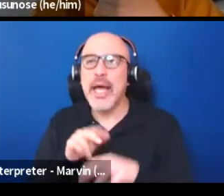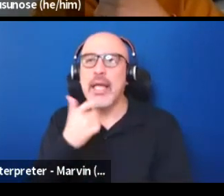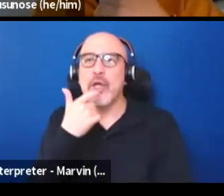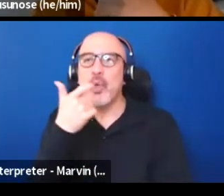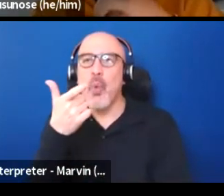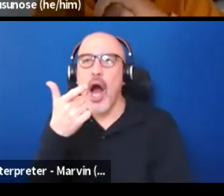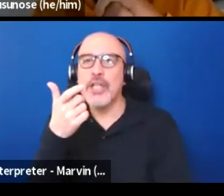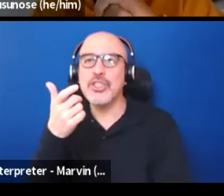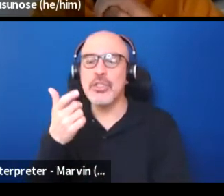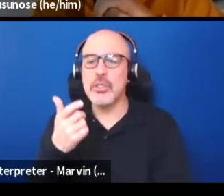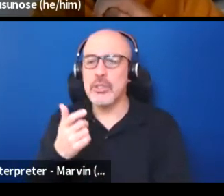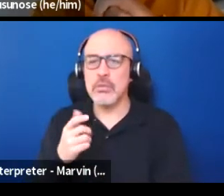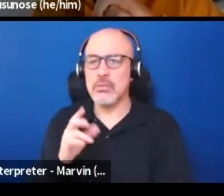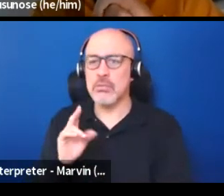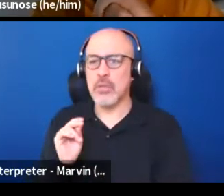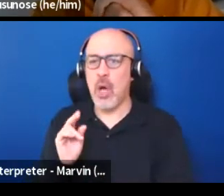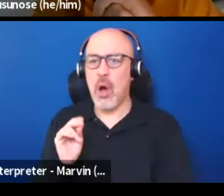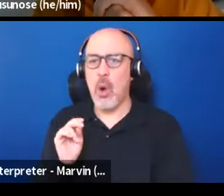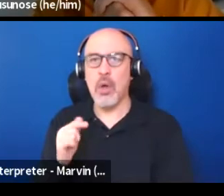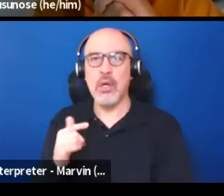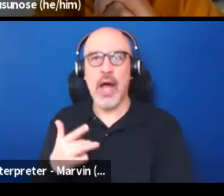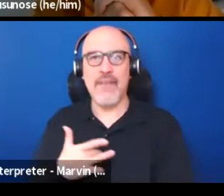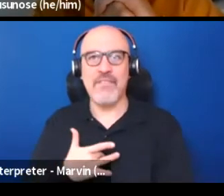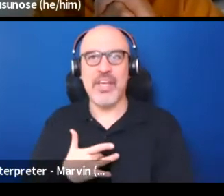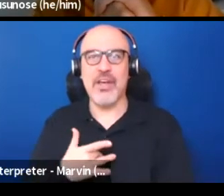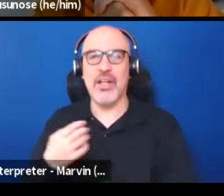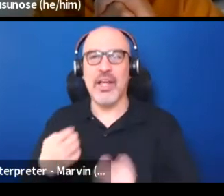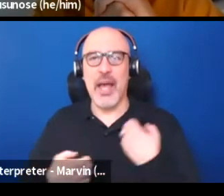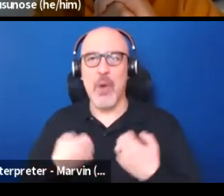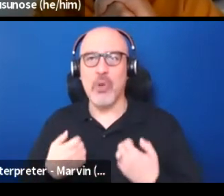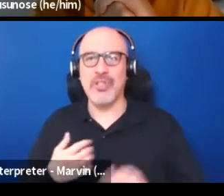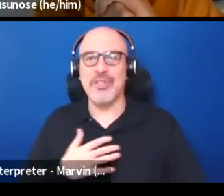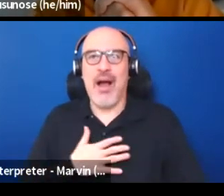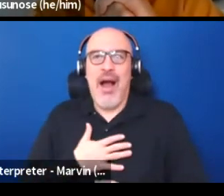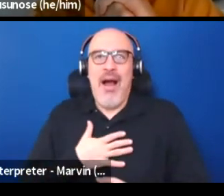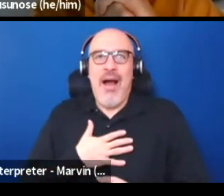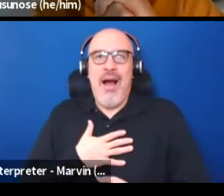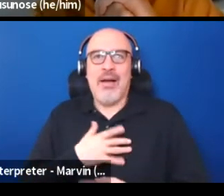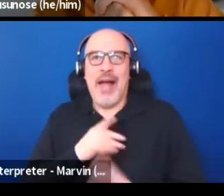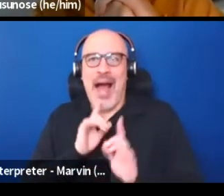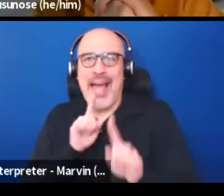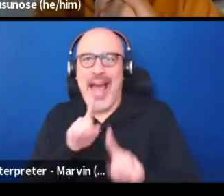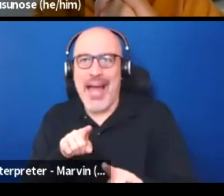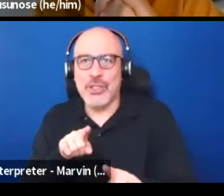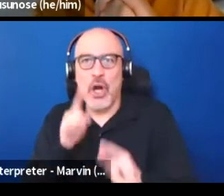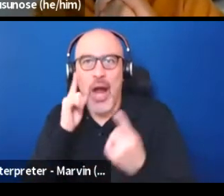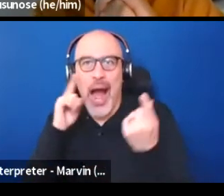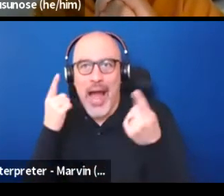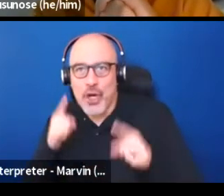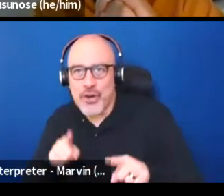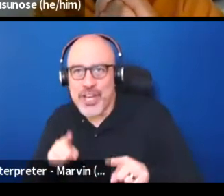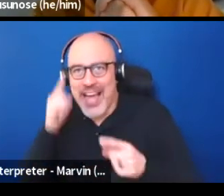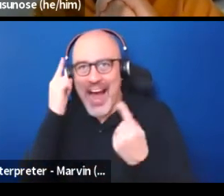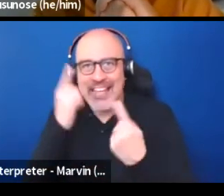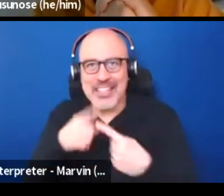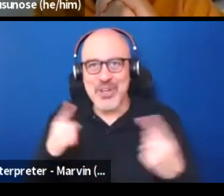"I gasp, I feel, I answer questions, I agree, "I disagree." I mean, all of those things.